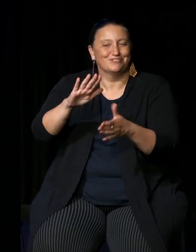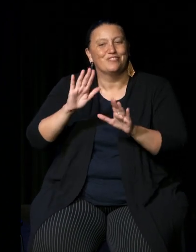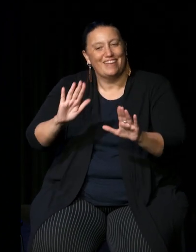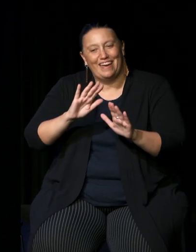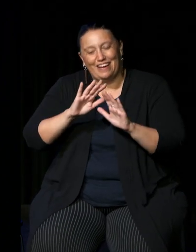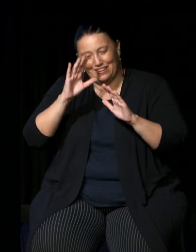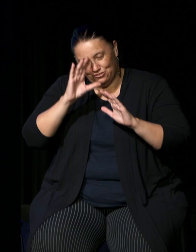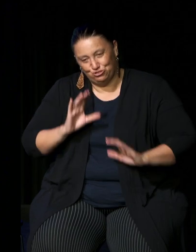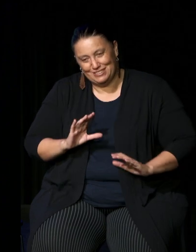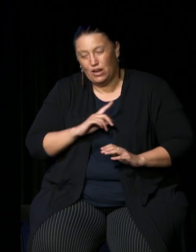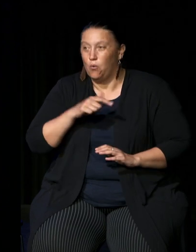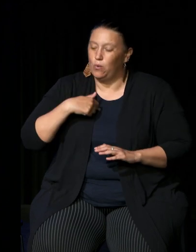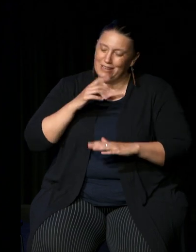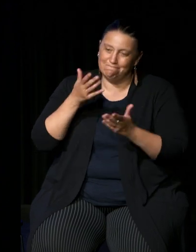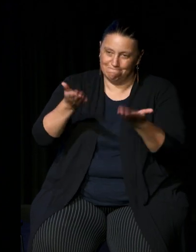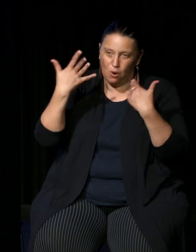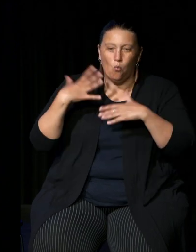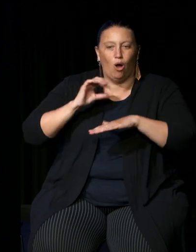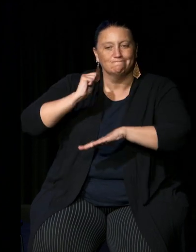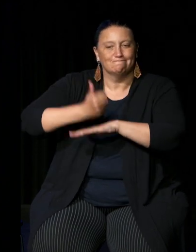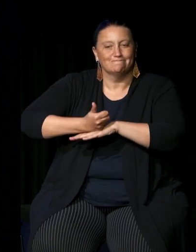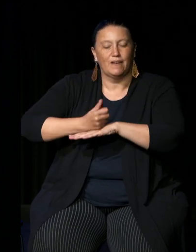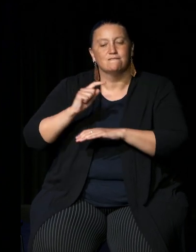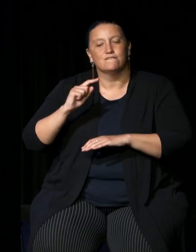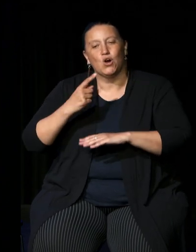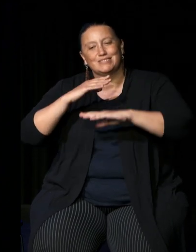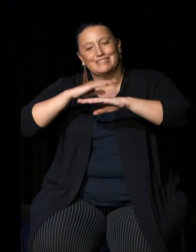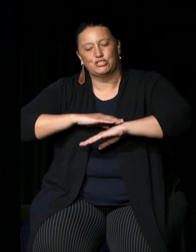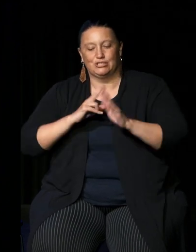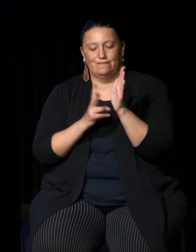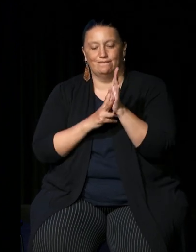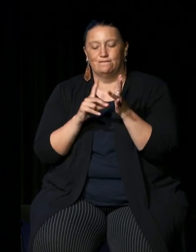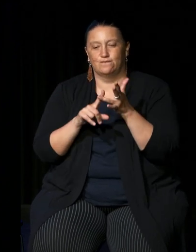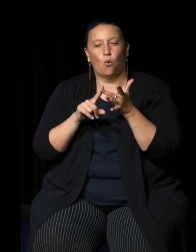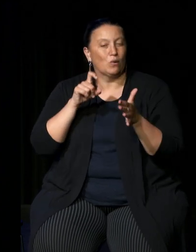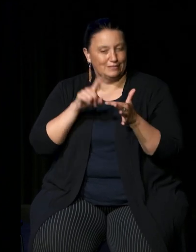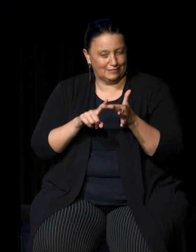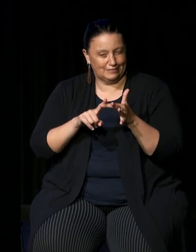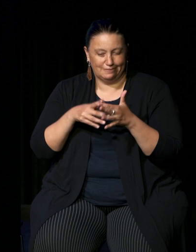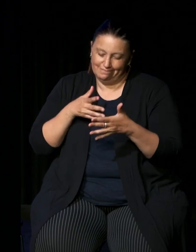we call for the establishment of a First Nations voice enshrined in the Constitution.